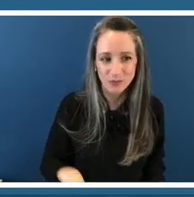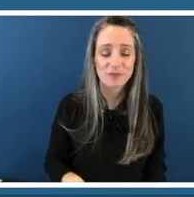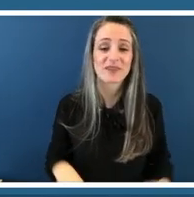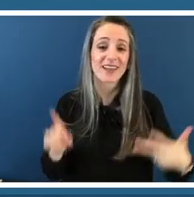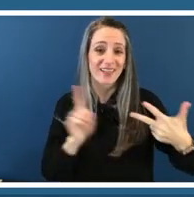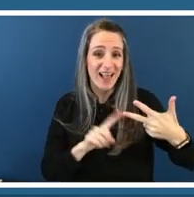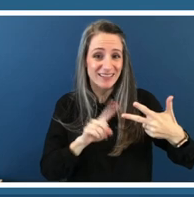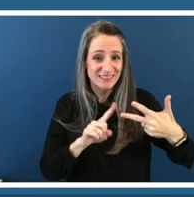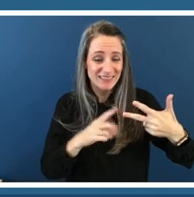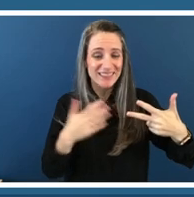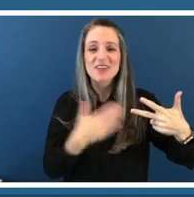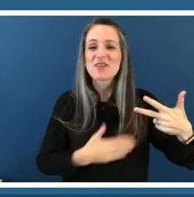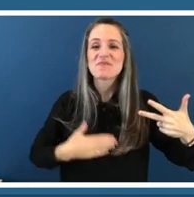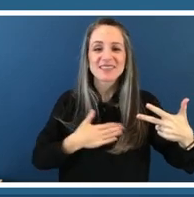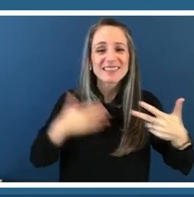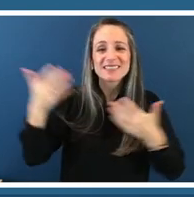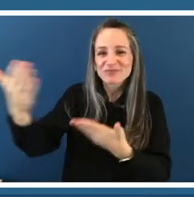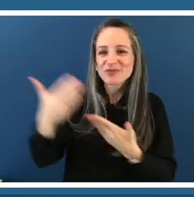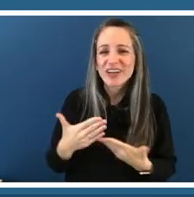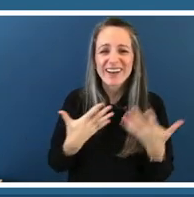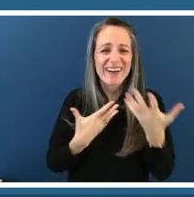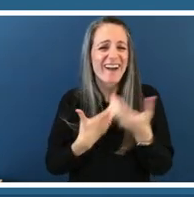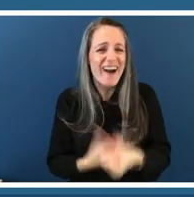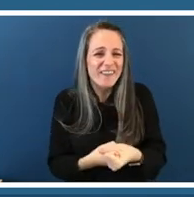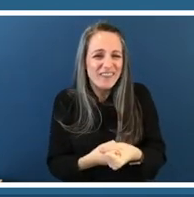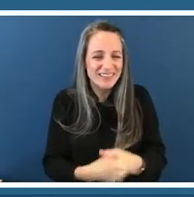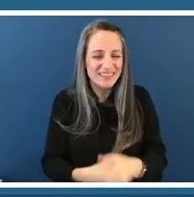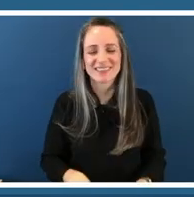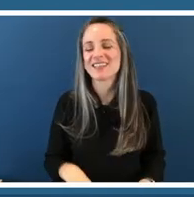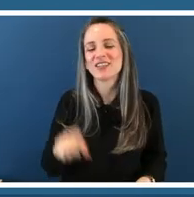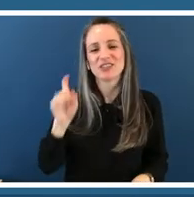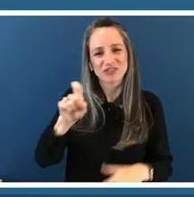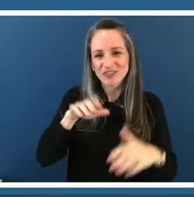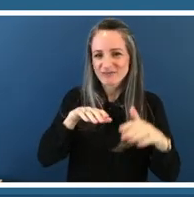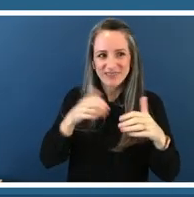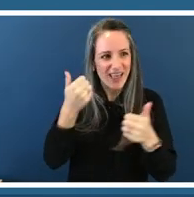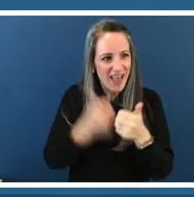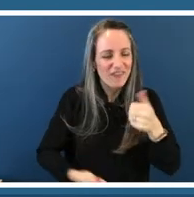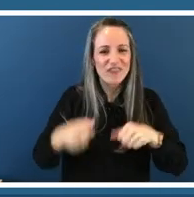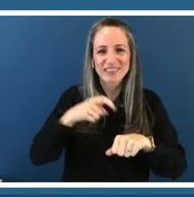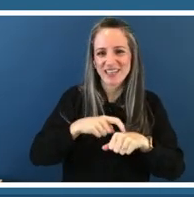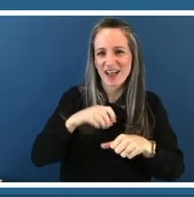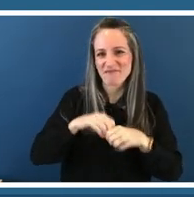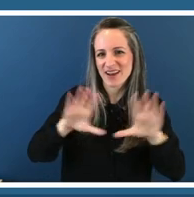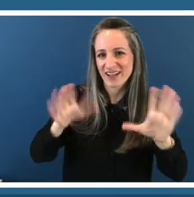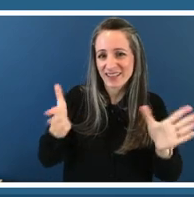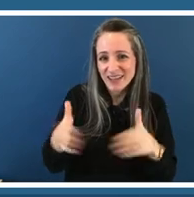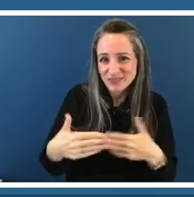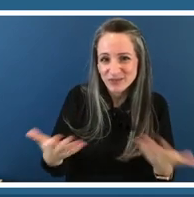incorporated into your classroom regardless of subject matter so like for